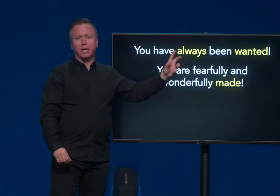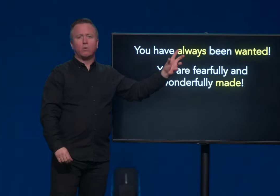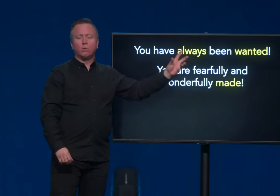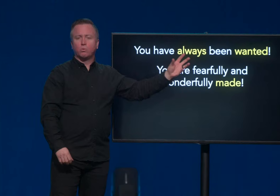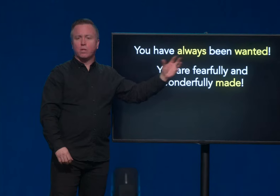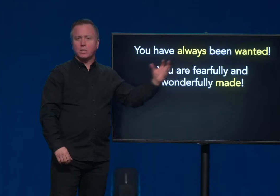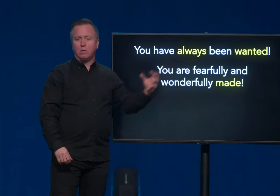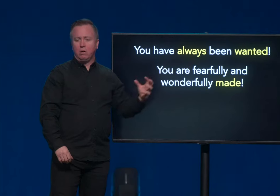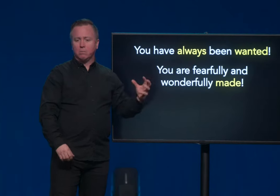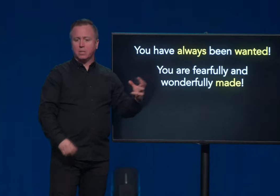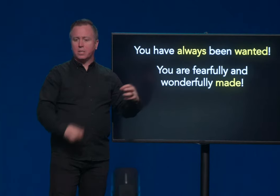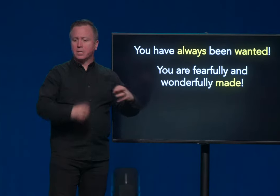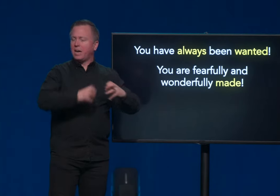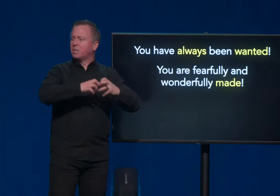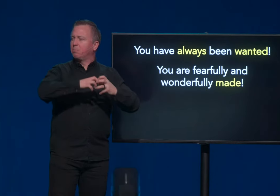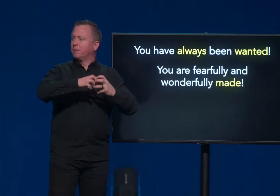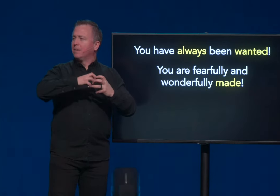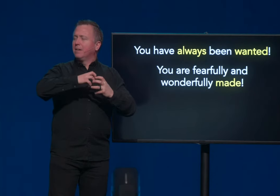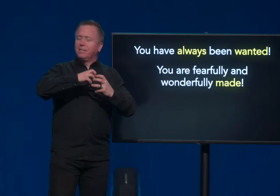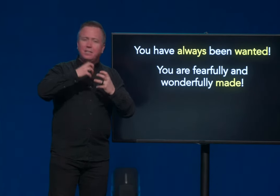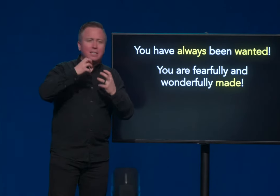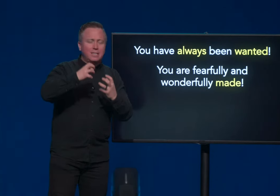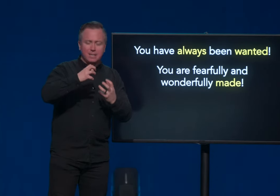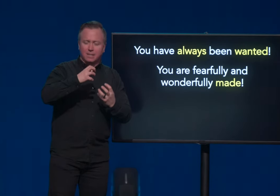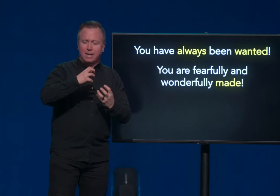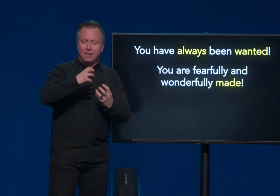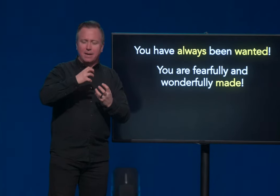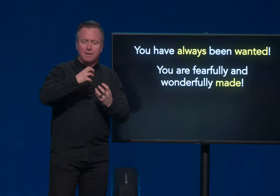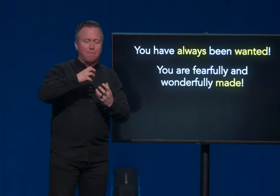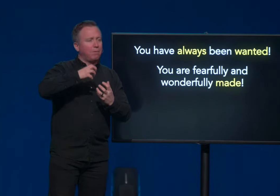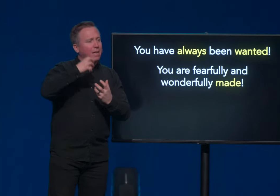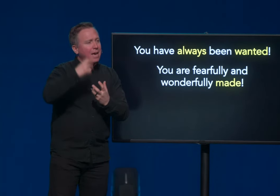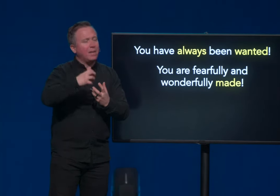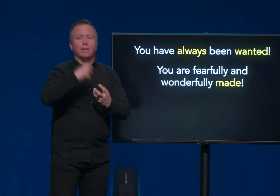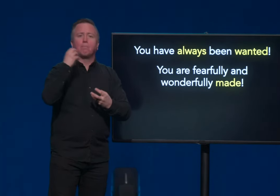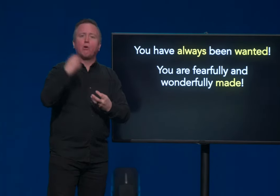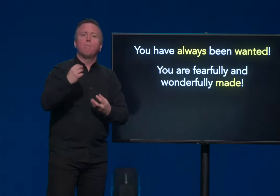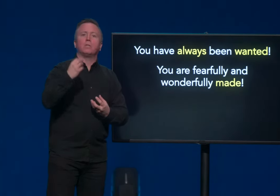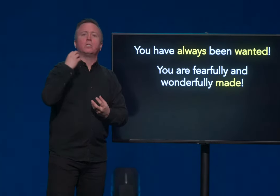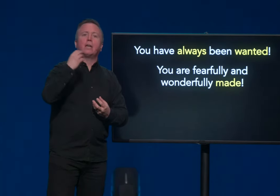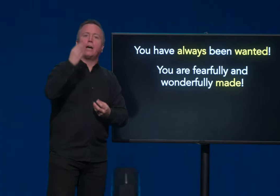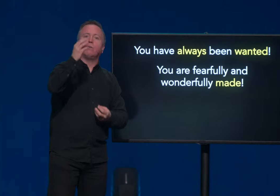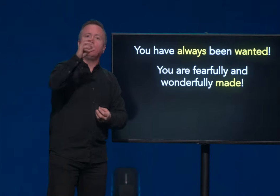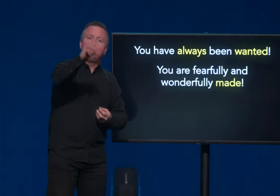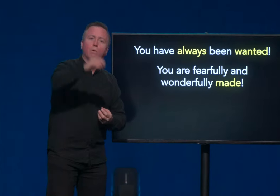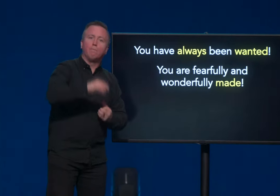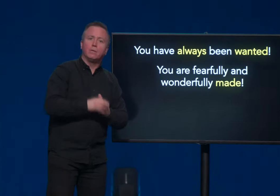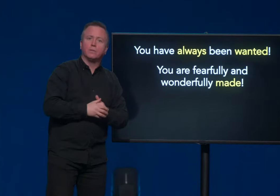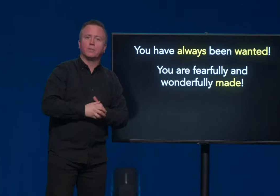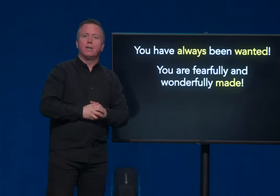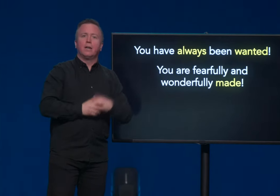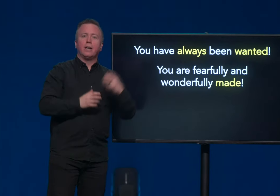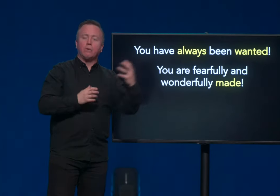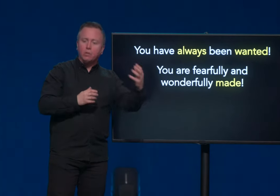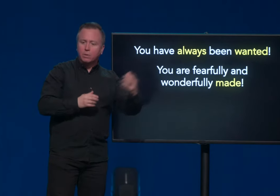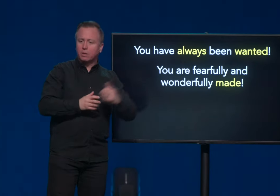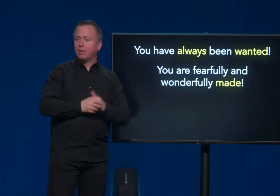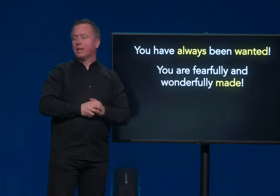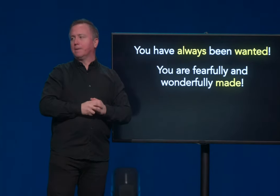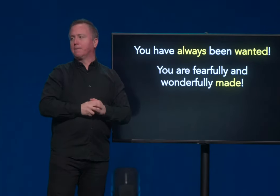That quotes one of the Psalms that says God has put detail and a plan and a purpose into how you were built and how you were created